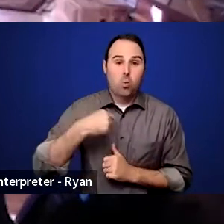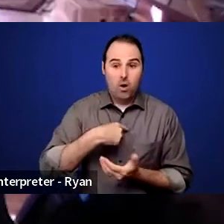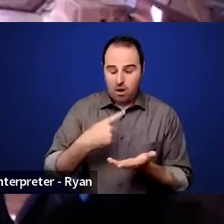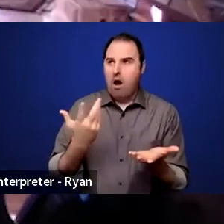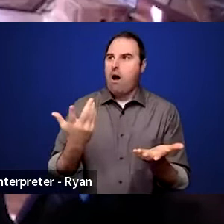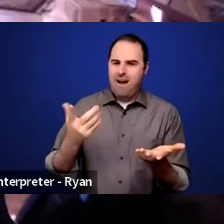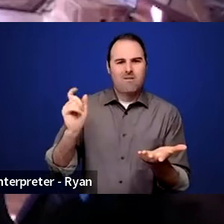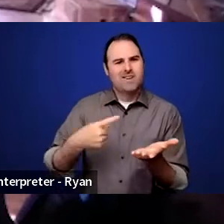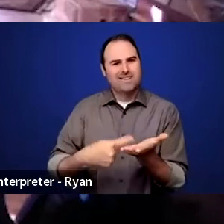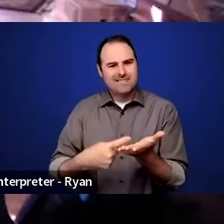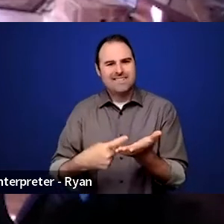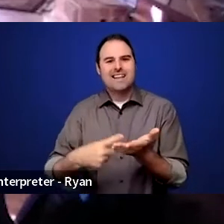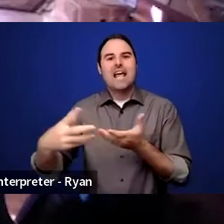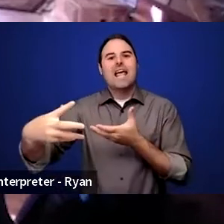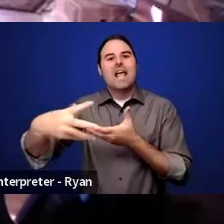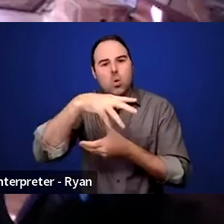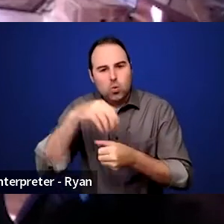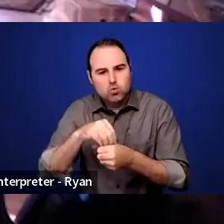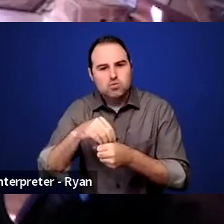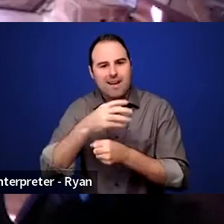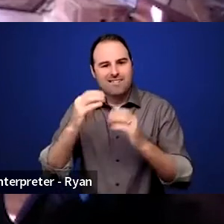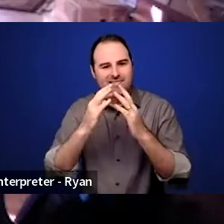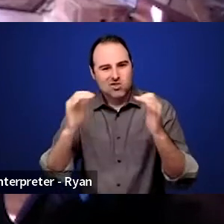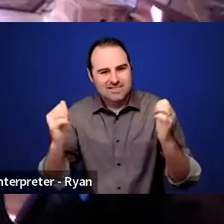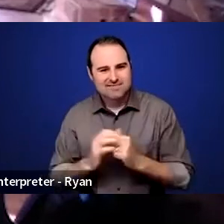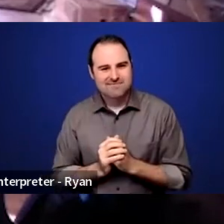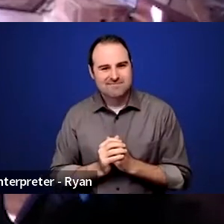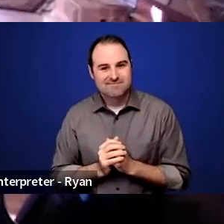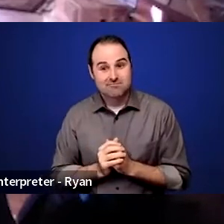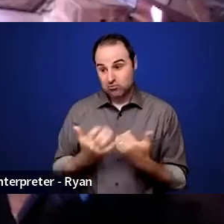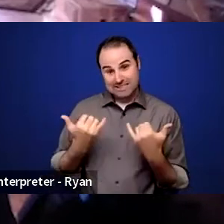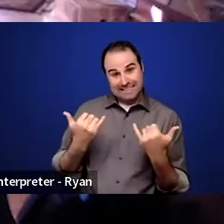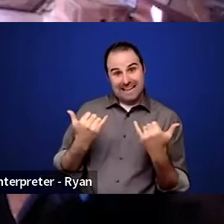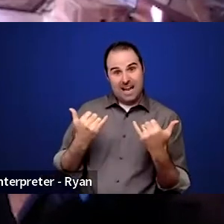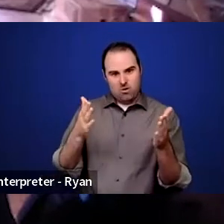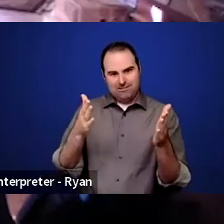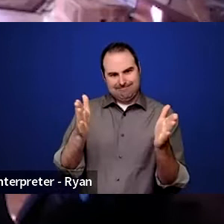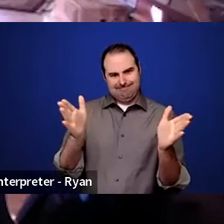And in recent years we've now expanded the way we think about this and I'm really proud of AIR